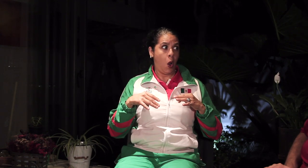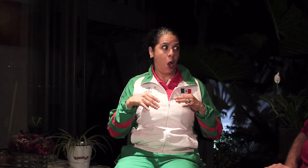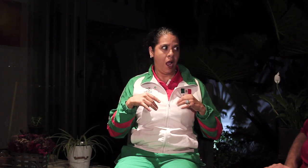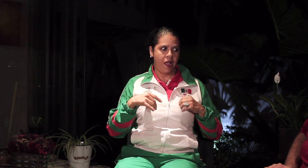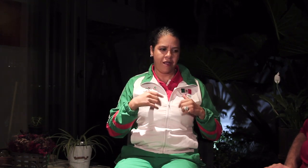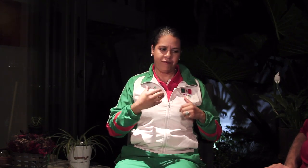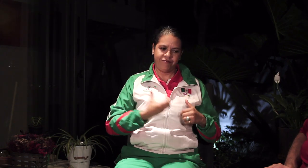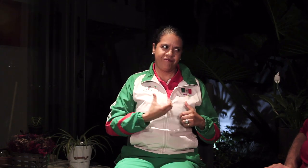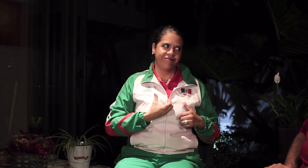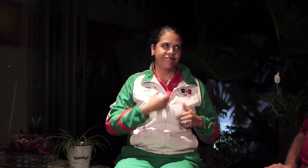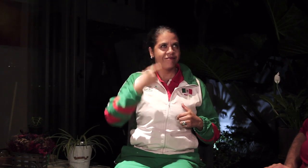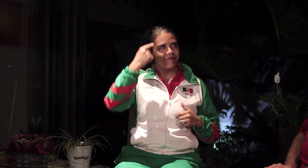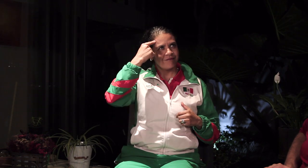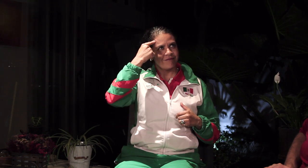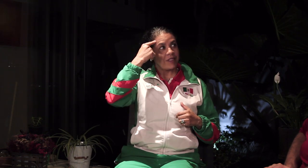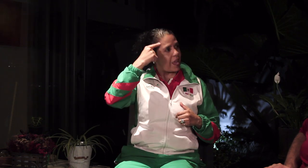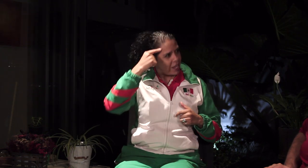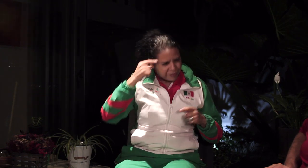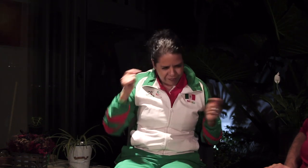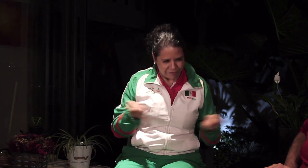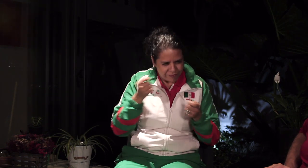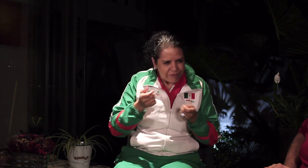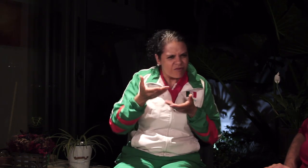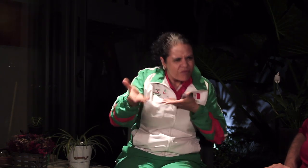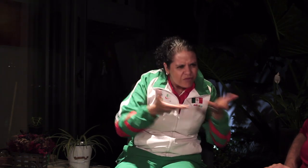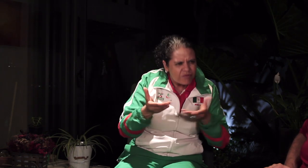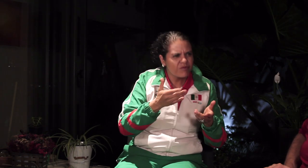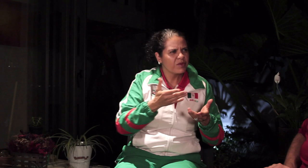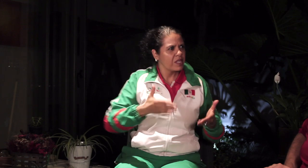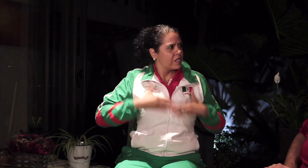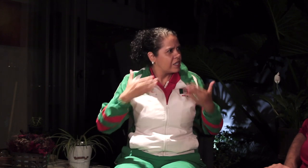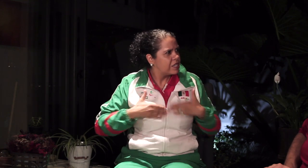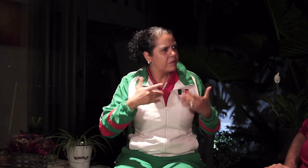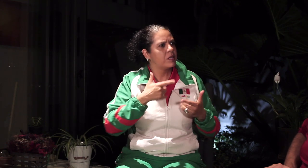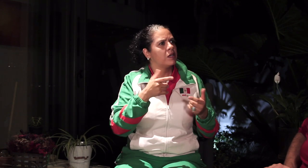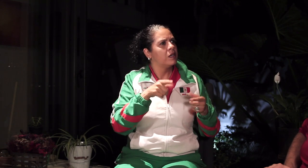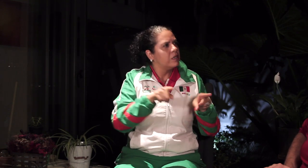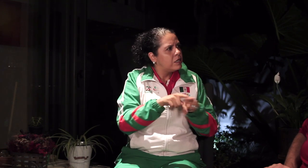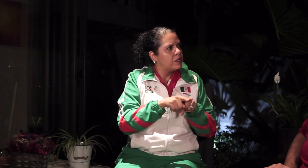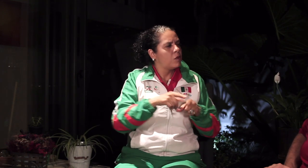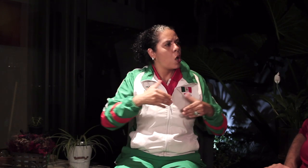and not to back down.